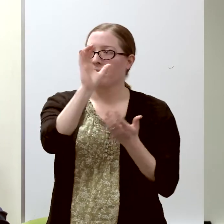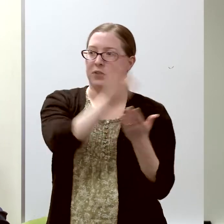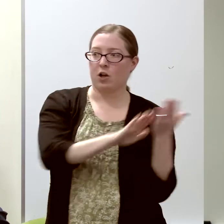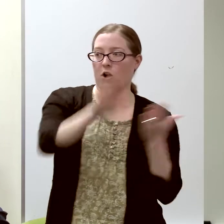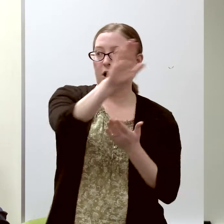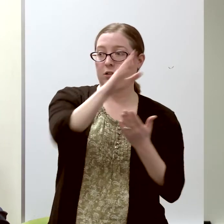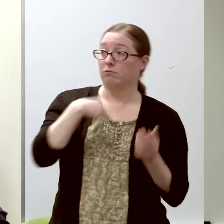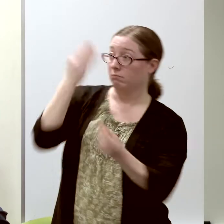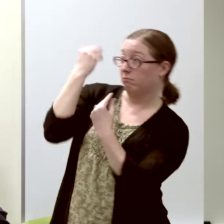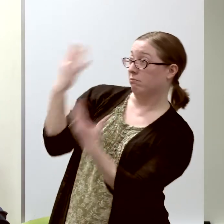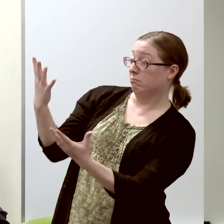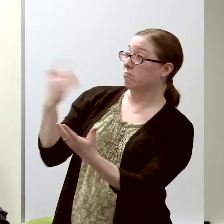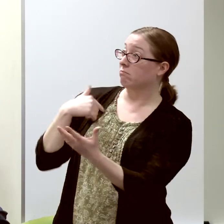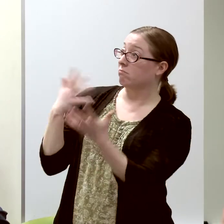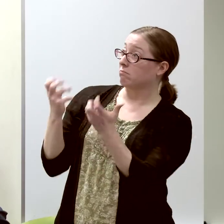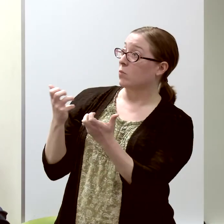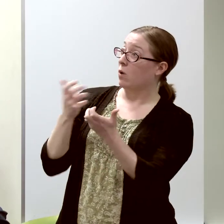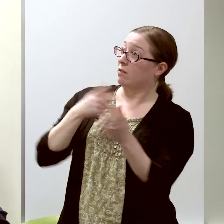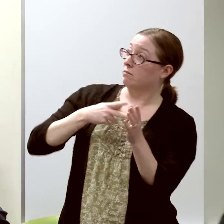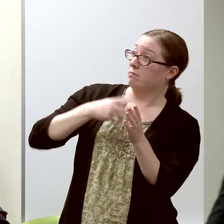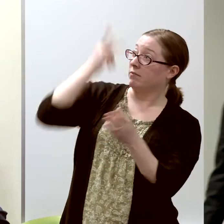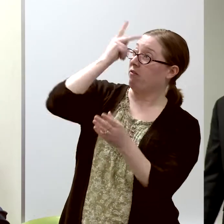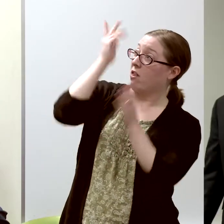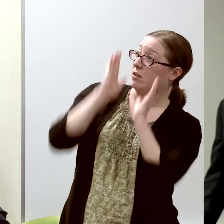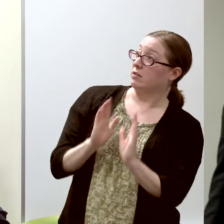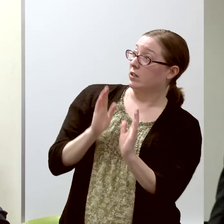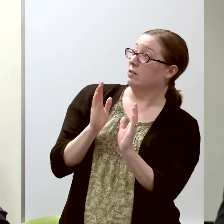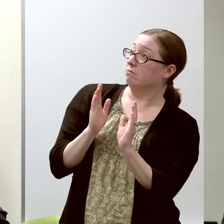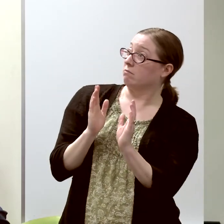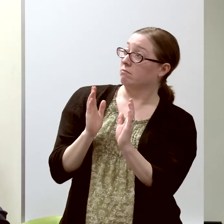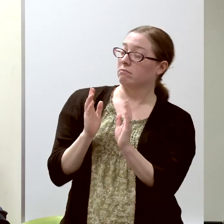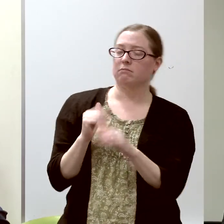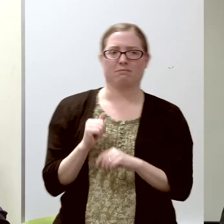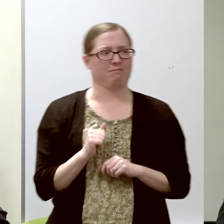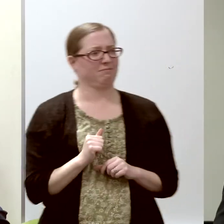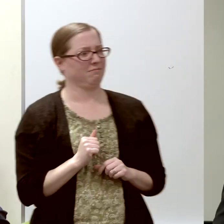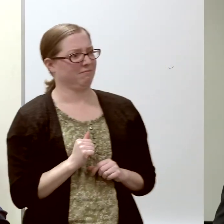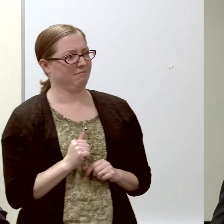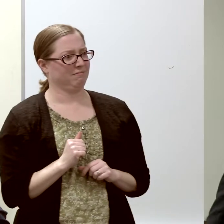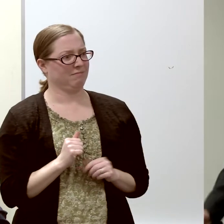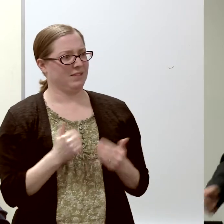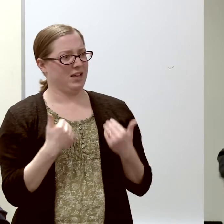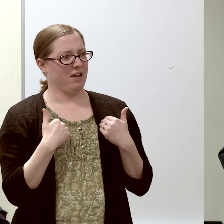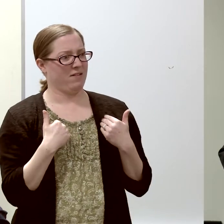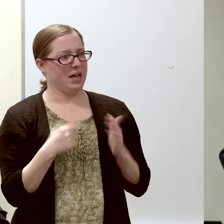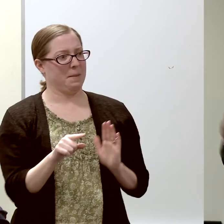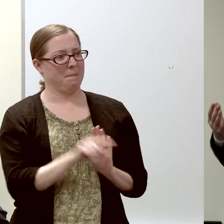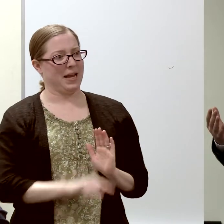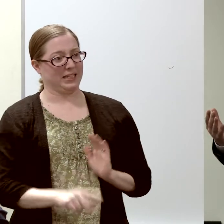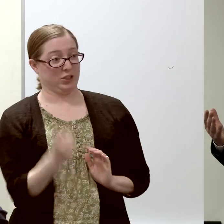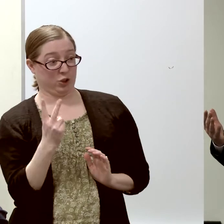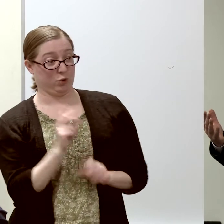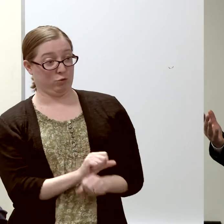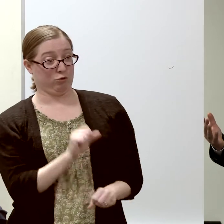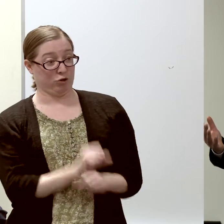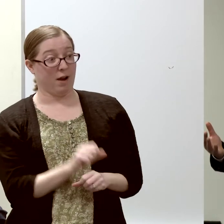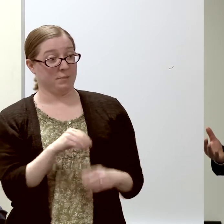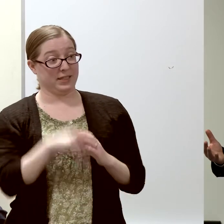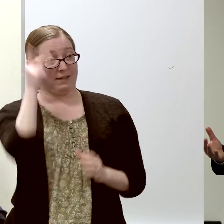that I wanted to be a Philosophy major, he said, "There are -2 jobs a year in philosophy."